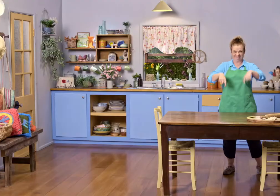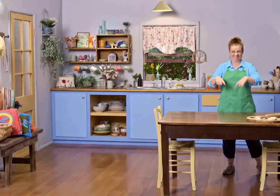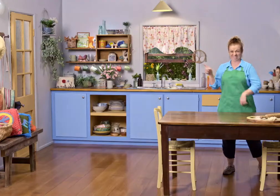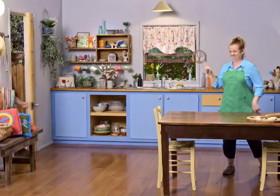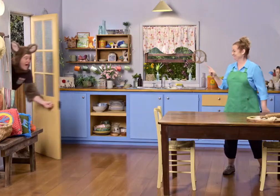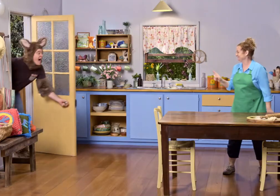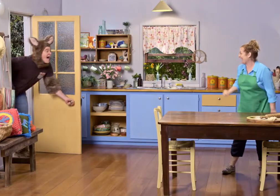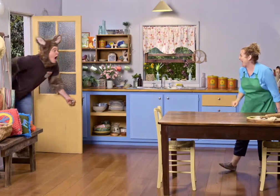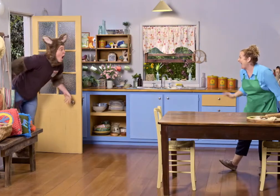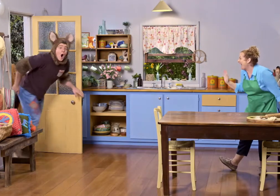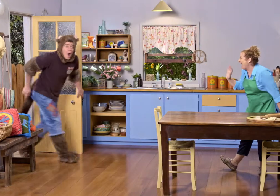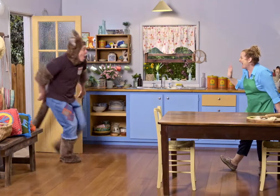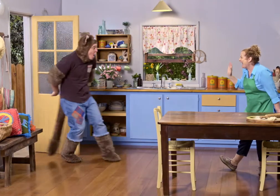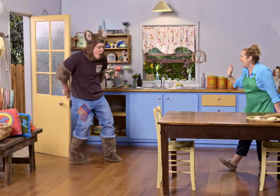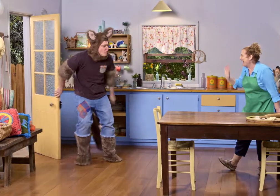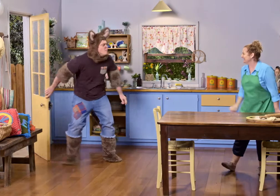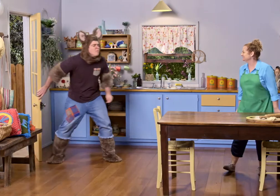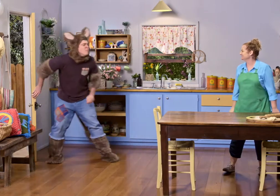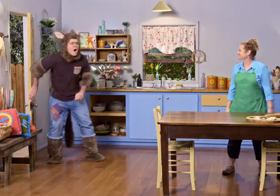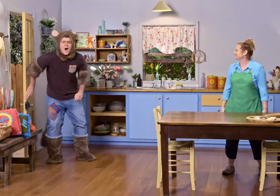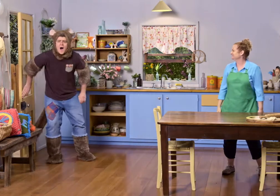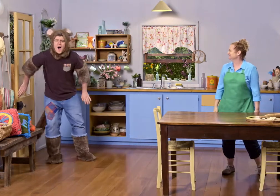Here he is! Ooh. Hello, Possum.